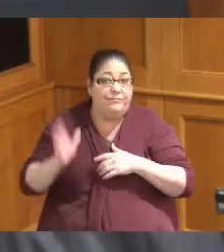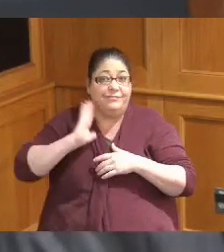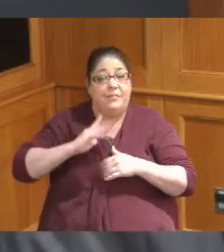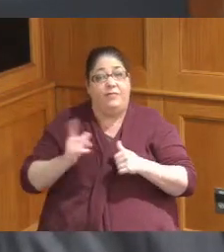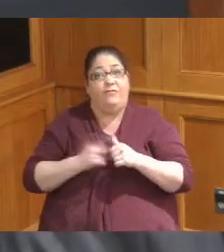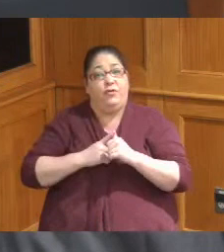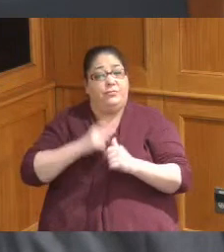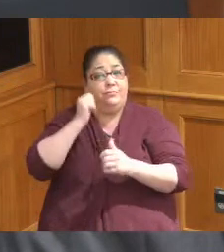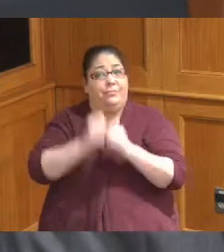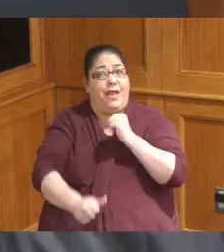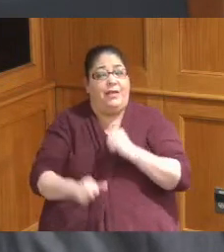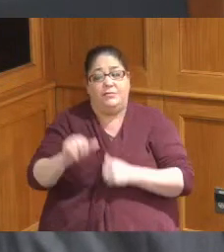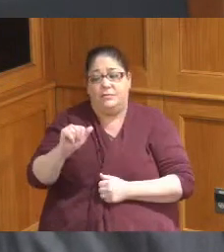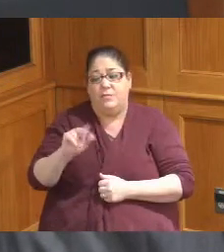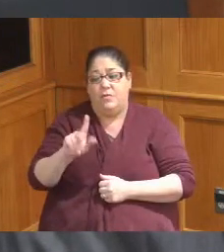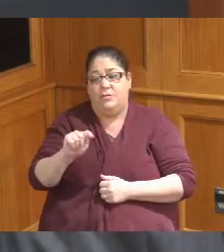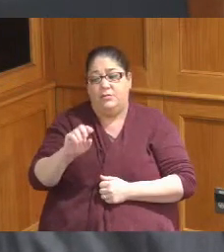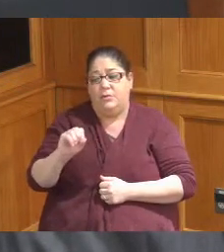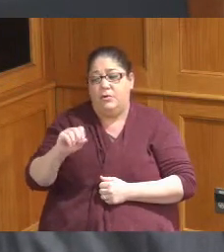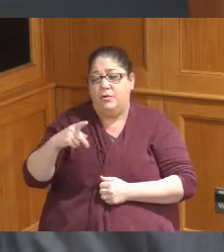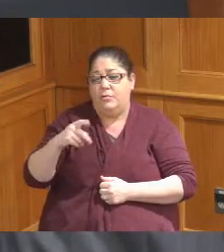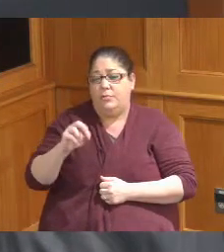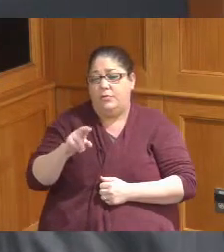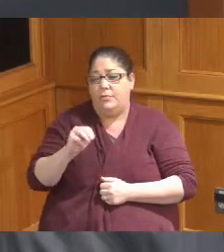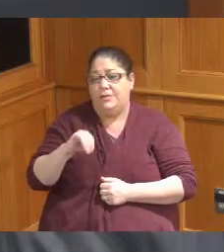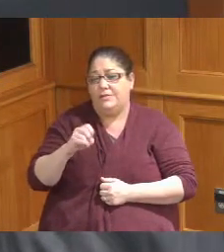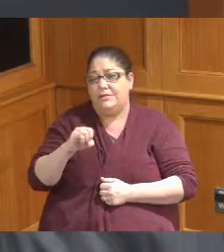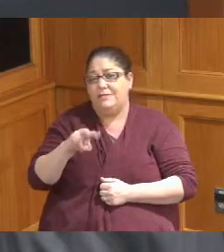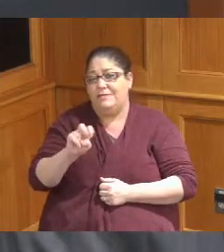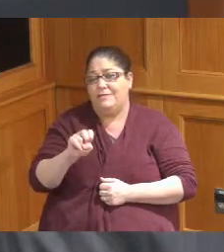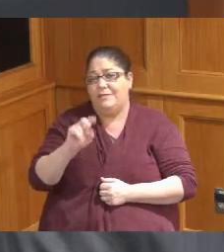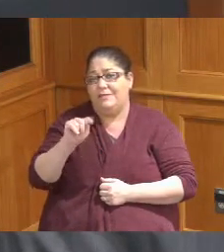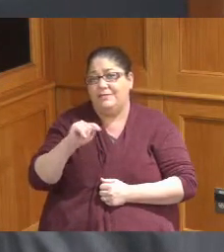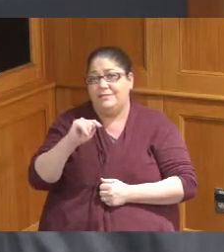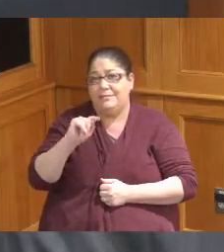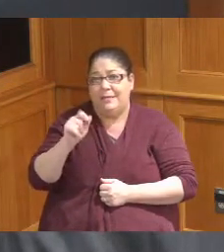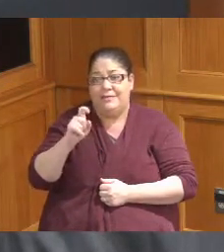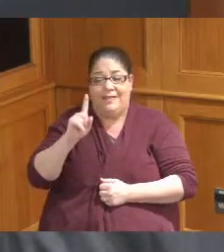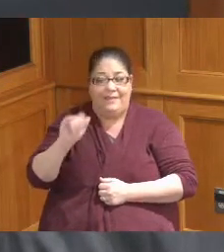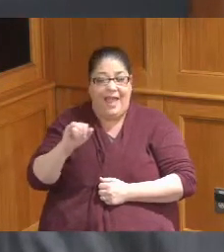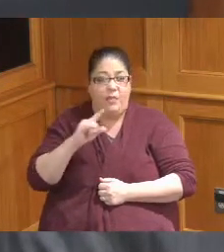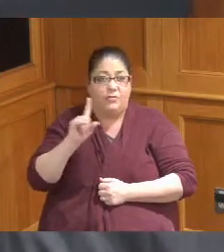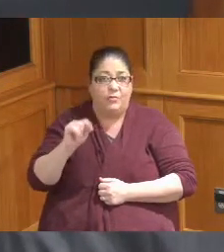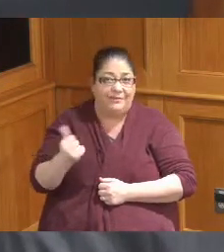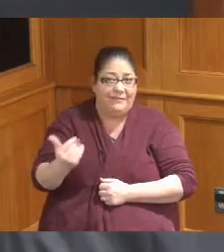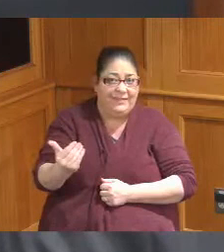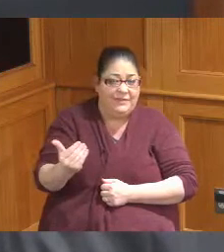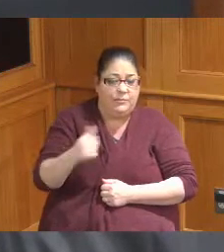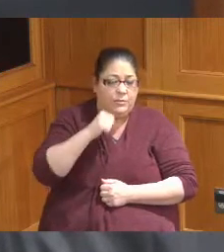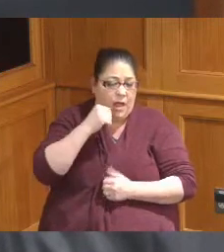that was maybe in 17. I think it was 2019 yeah it was when I was I wasn't here that long when that